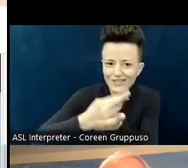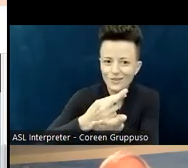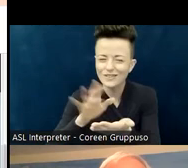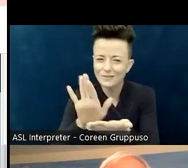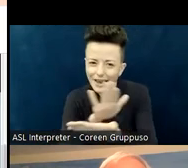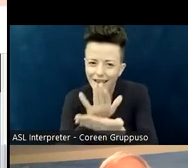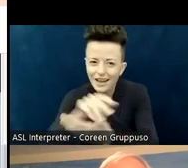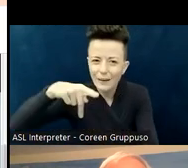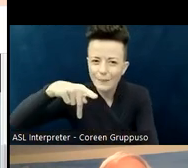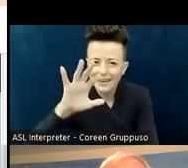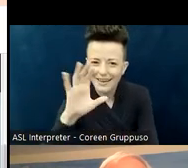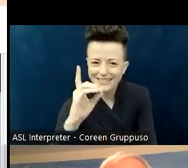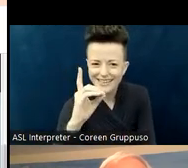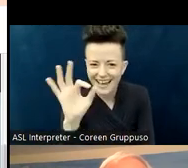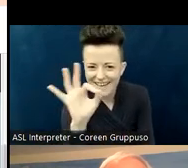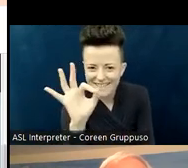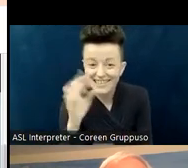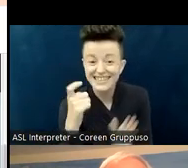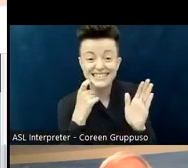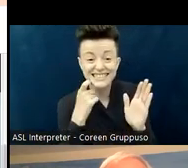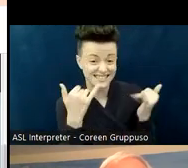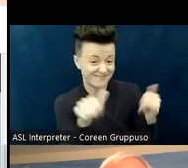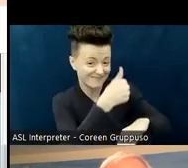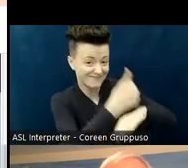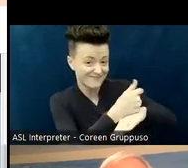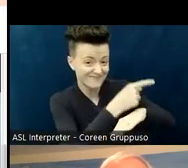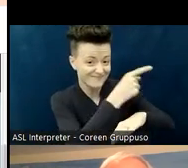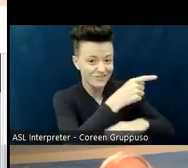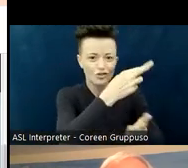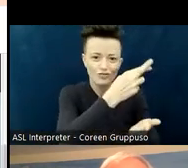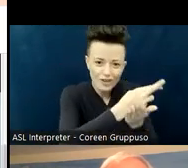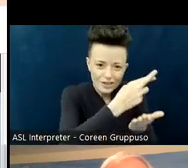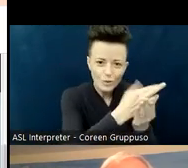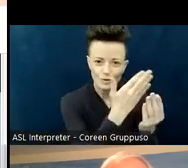to compile it all in a resource folder. It's brand new; we're just putting it together right now.